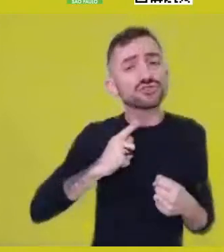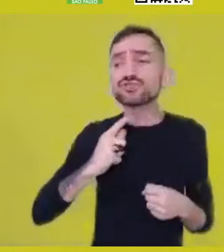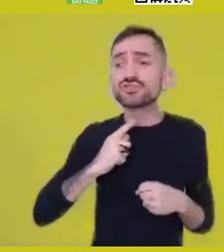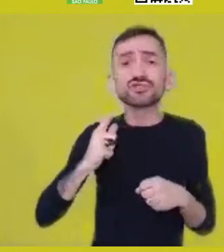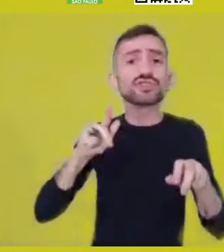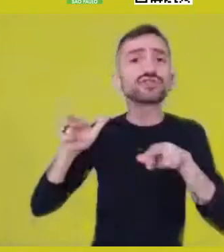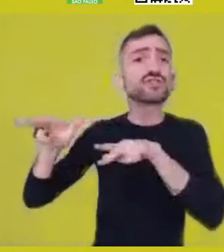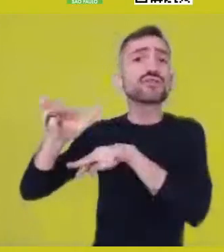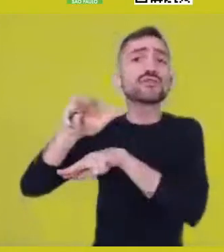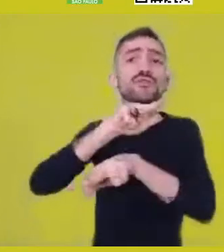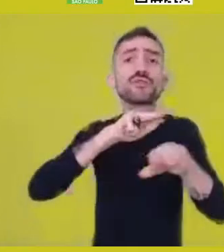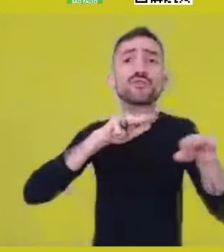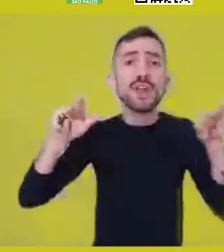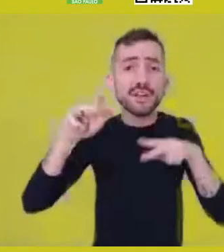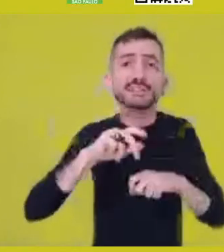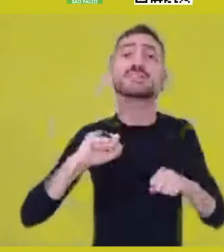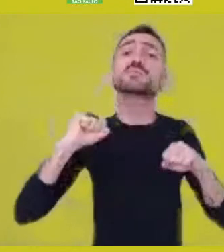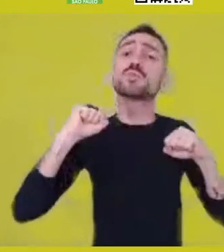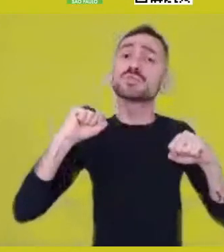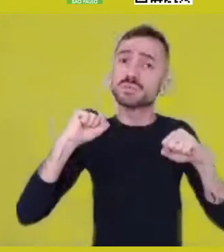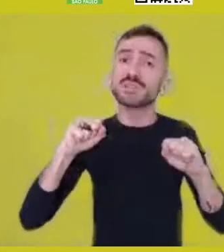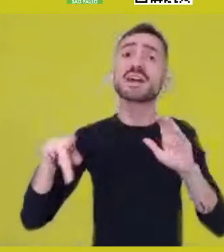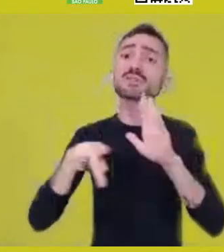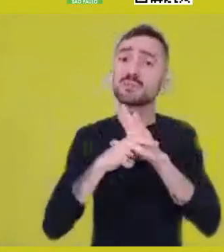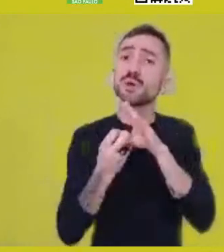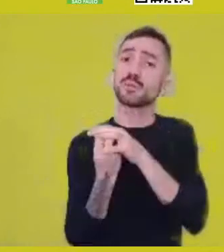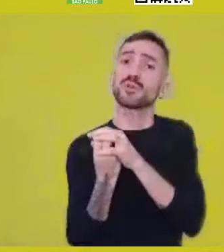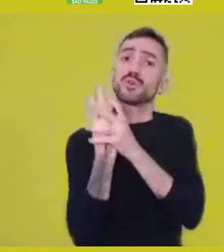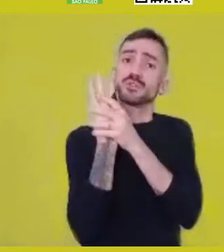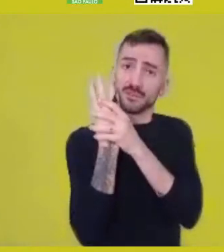let’s say, ontological actions in the world.